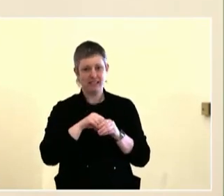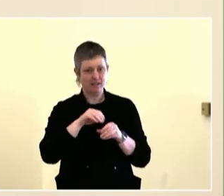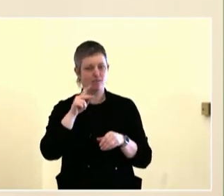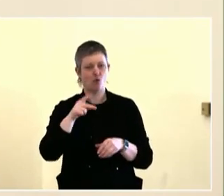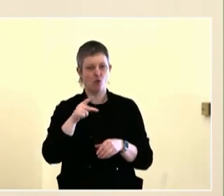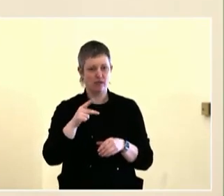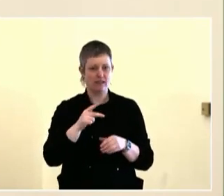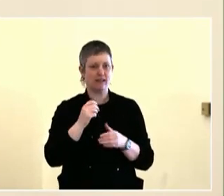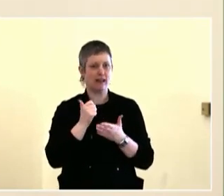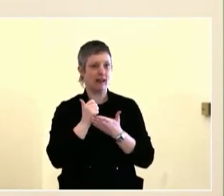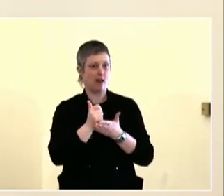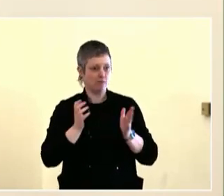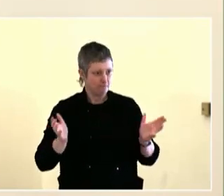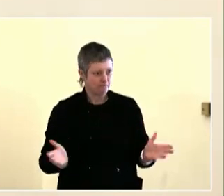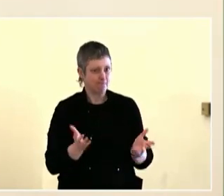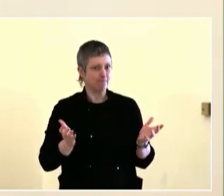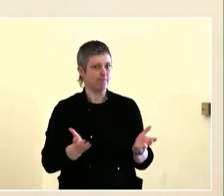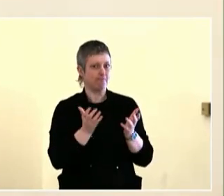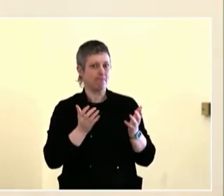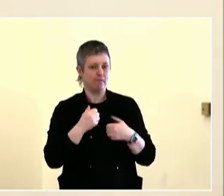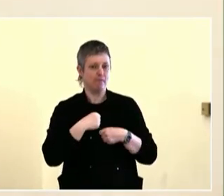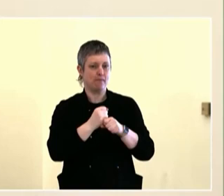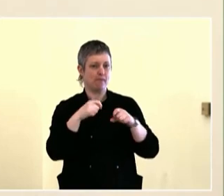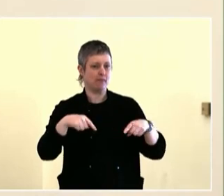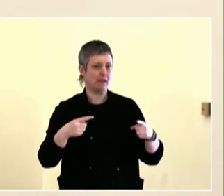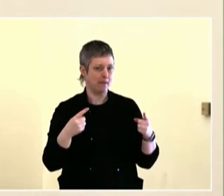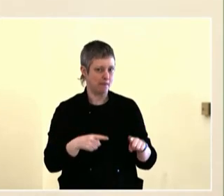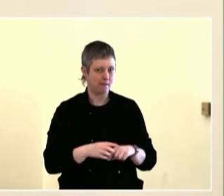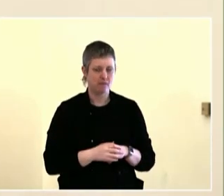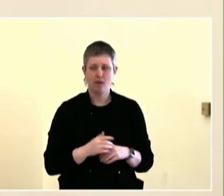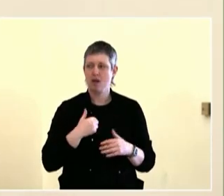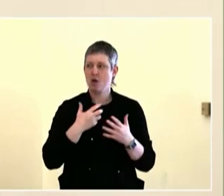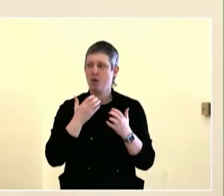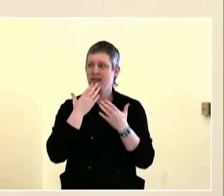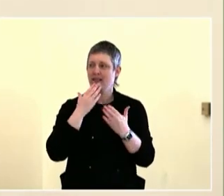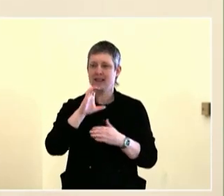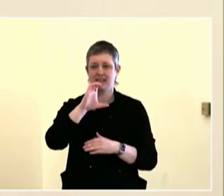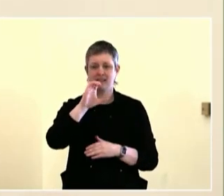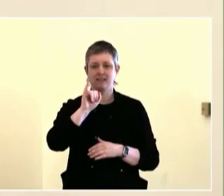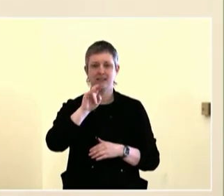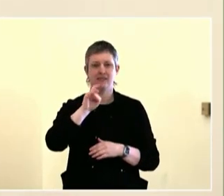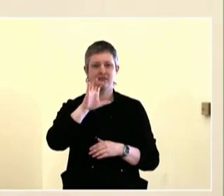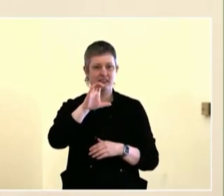being landscaped. And have more activities in them. And all these things would help